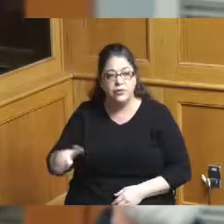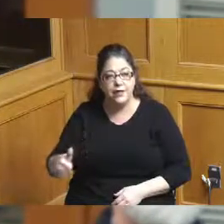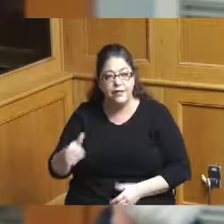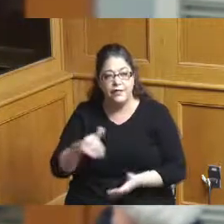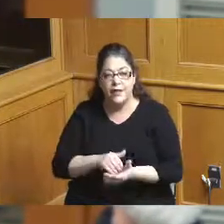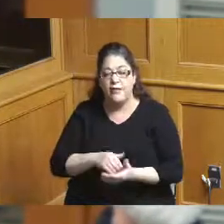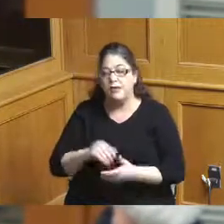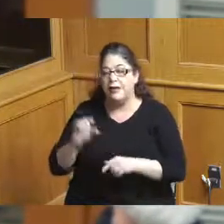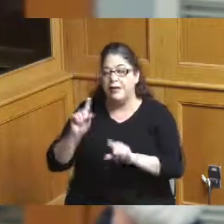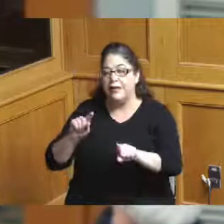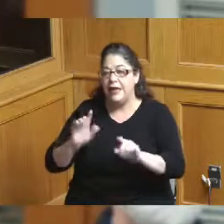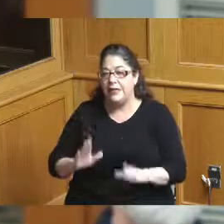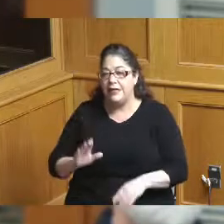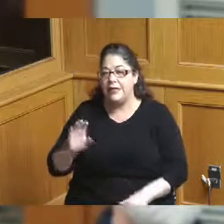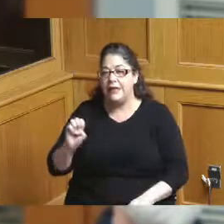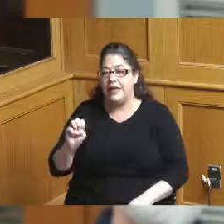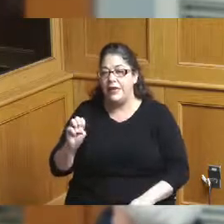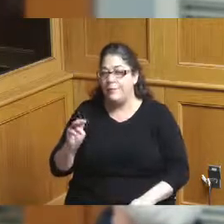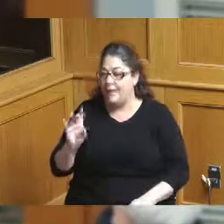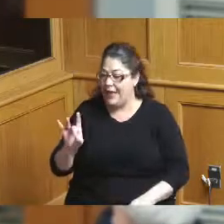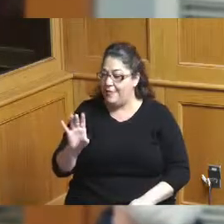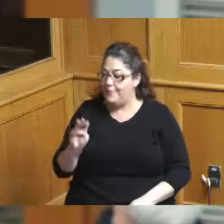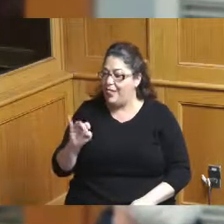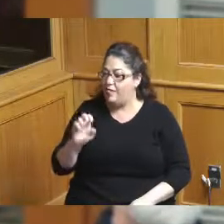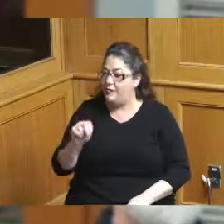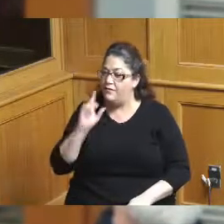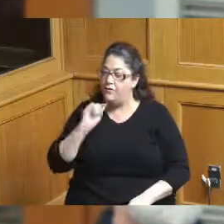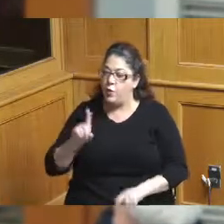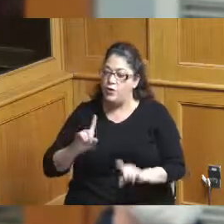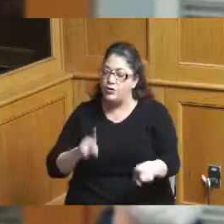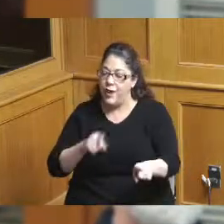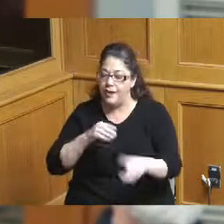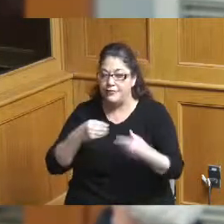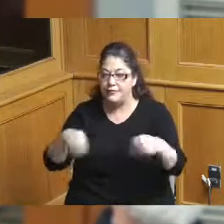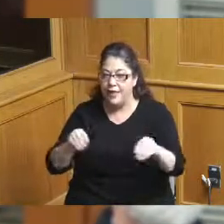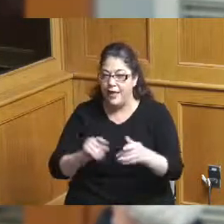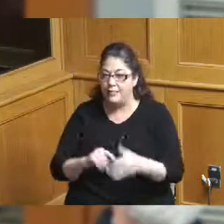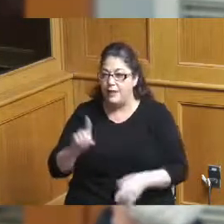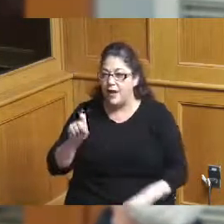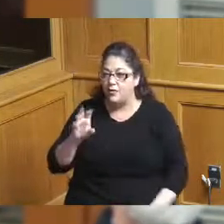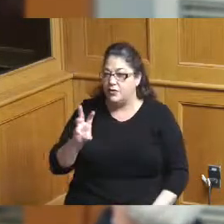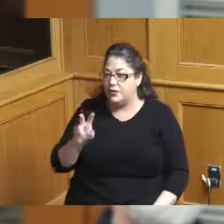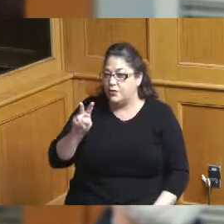86 million in direct sales economic impact 162 million total sales economic impact that